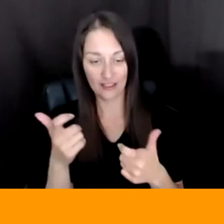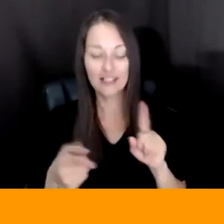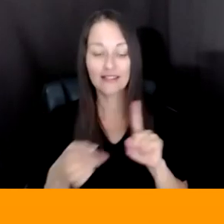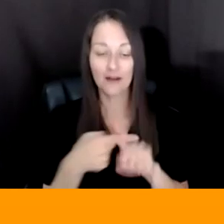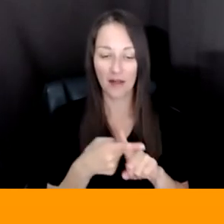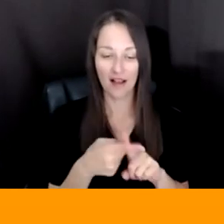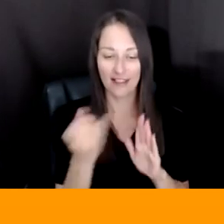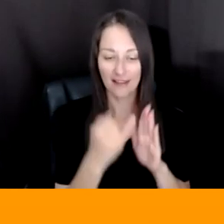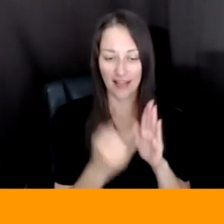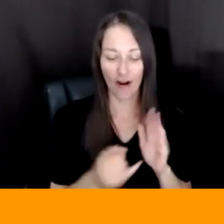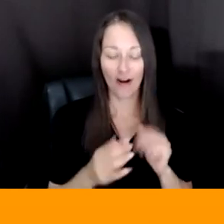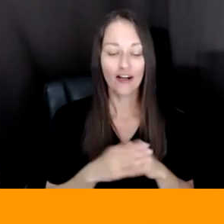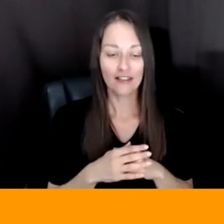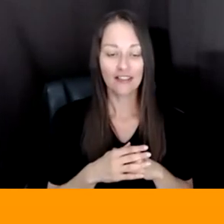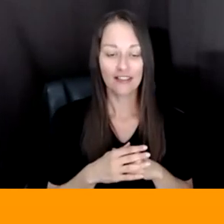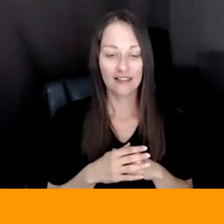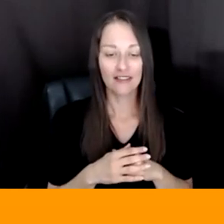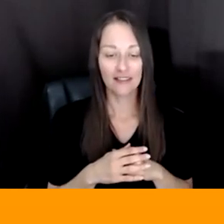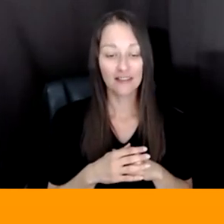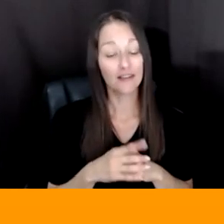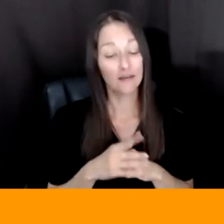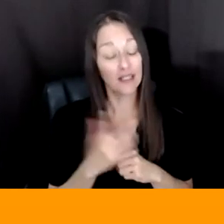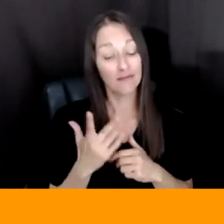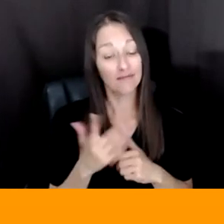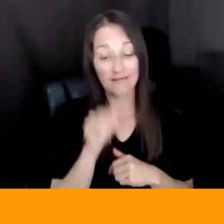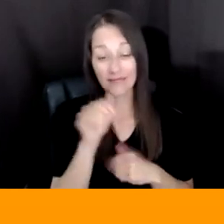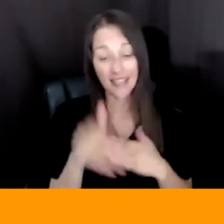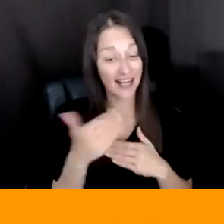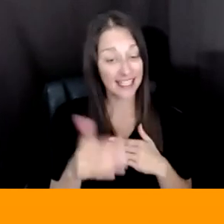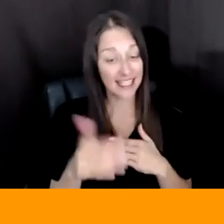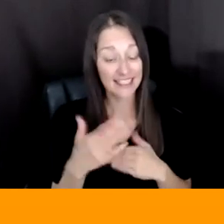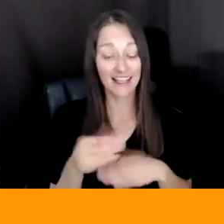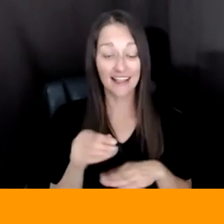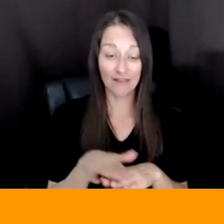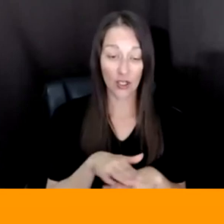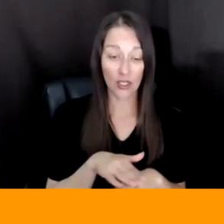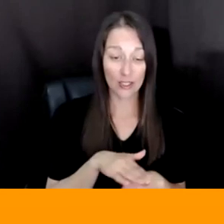IT'S BEEN A HARD AND SLOW ROAD BECAUSE OF THE AESTHETICS, AND REALLY FOR ME WHAT'S IMPORTANT